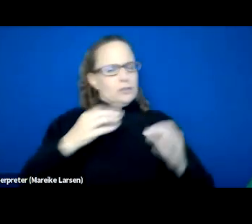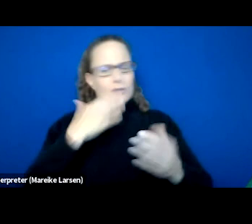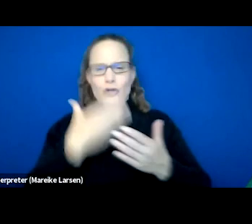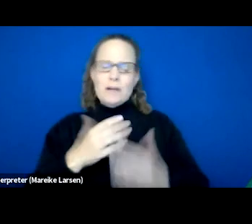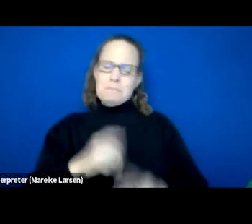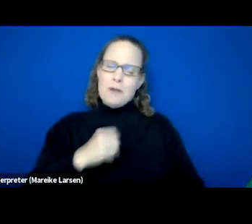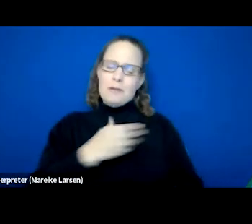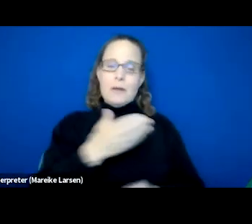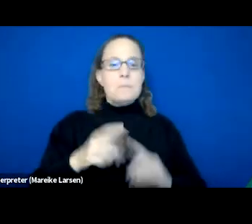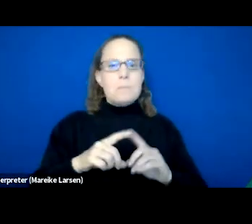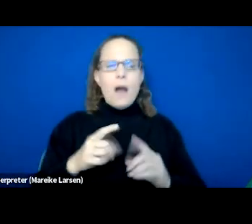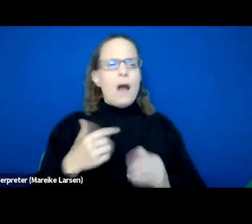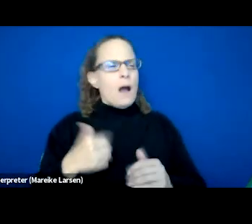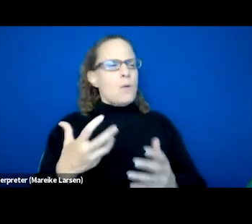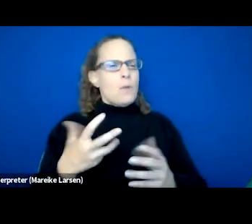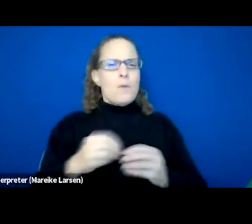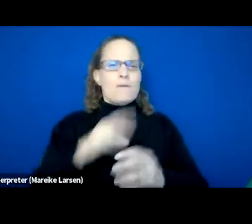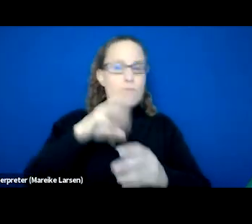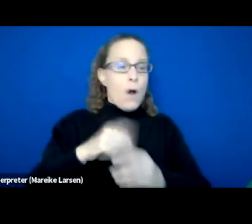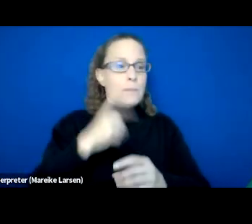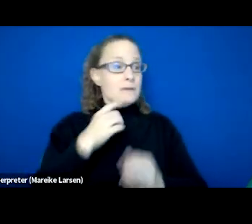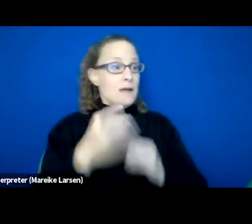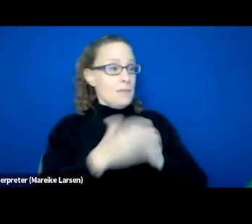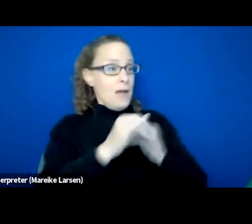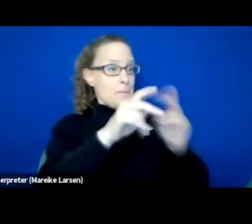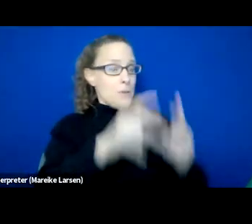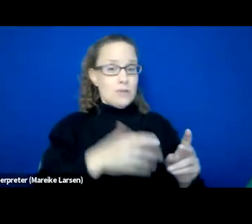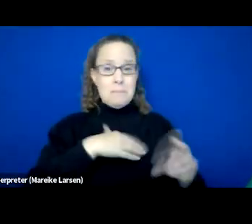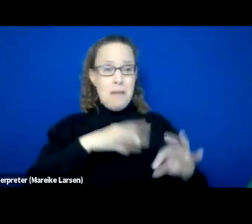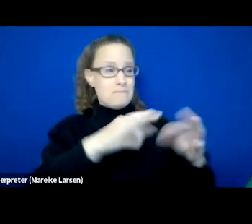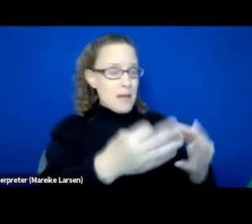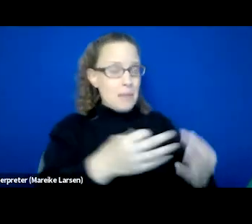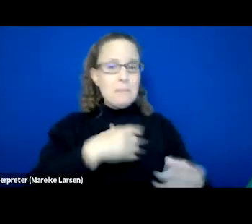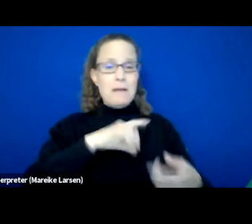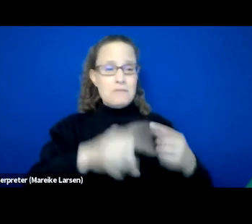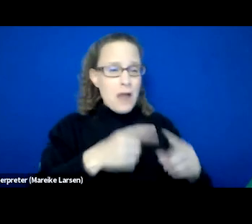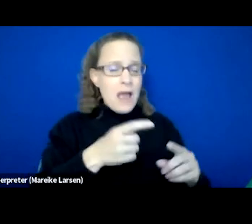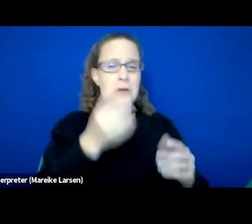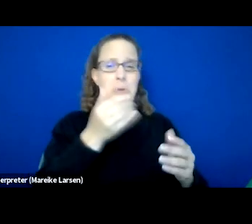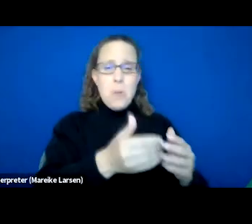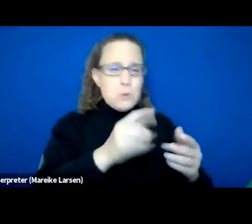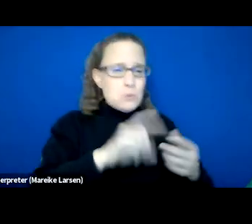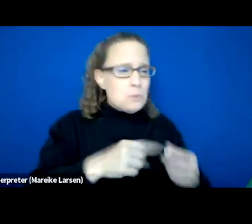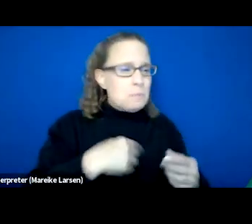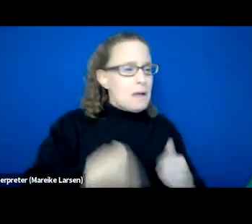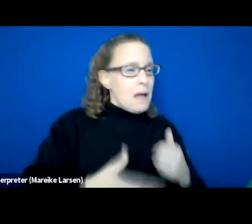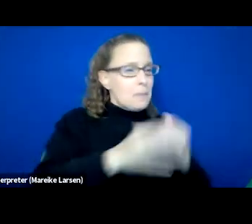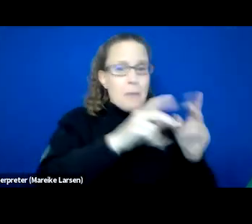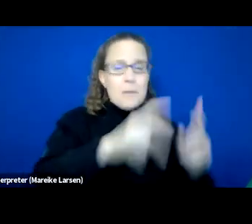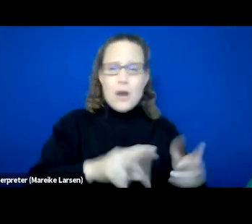because if I was able to help one individual, that was my friend or my family friend, or just like a close friend or family, I could be able to help anybody else.